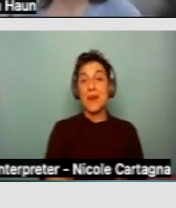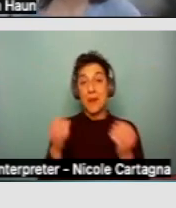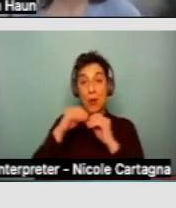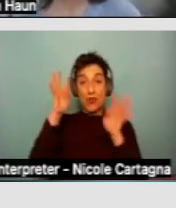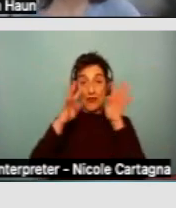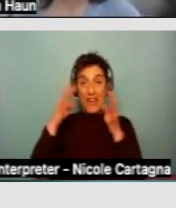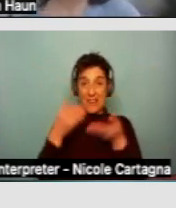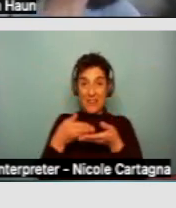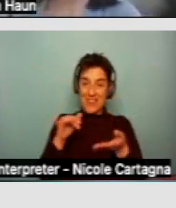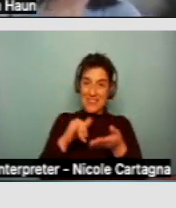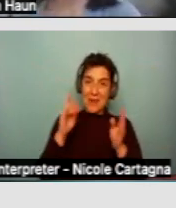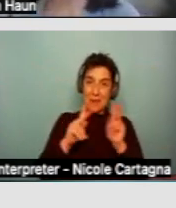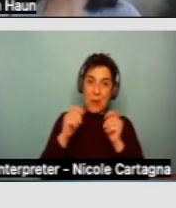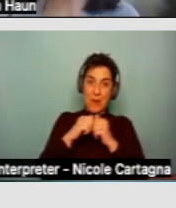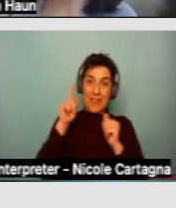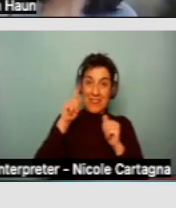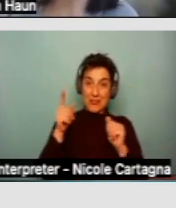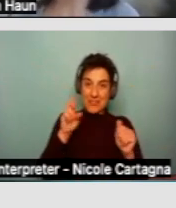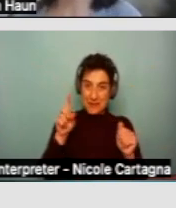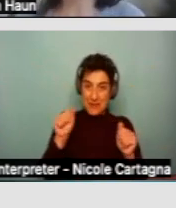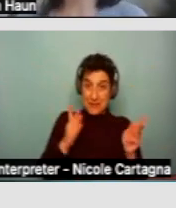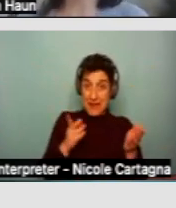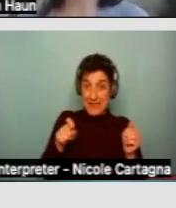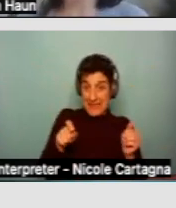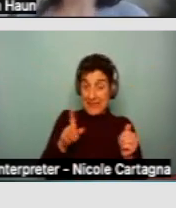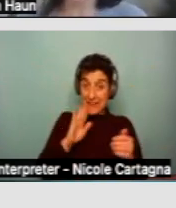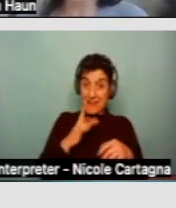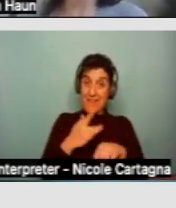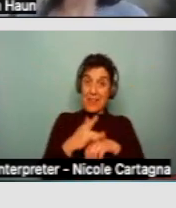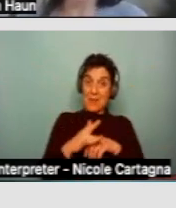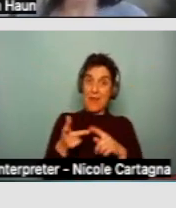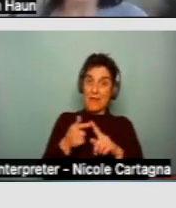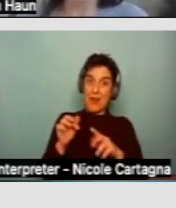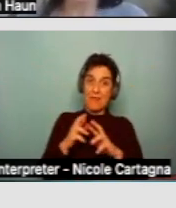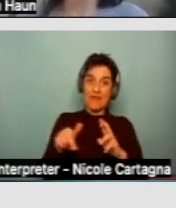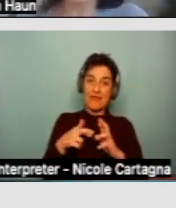and developmental disabilities might need that can be available through a regional center.